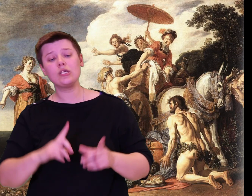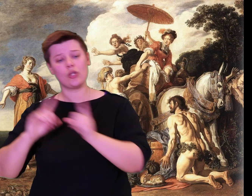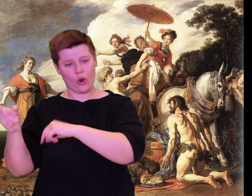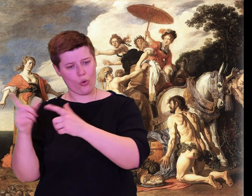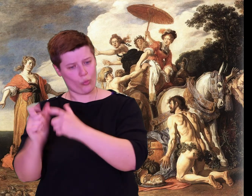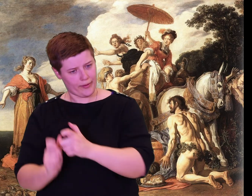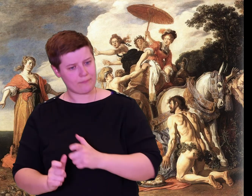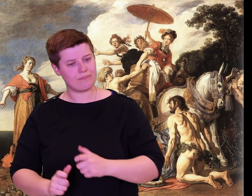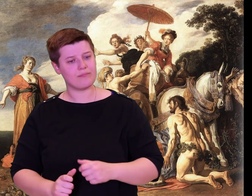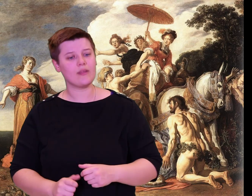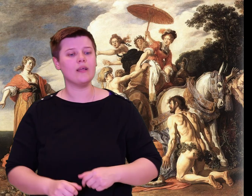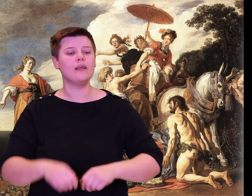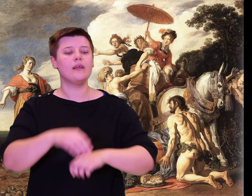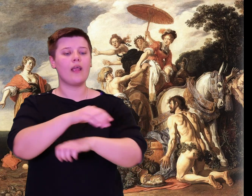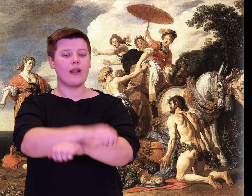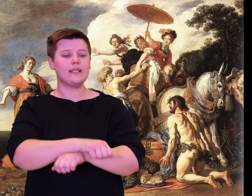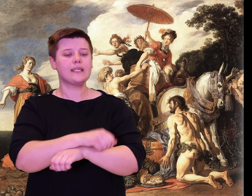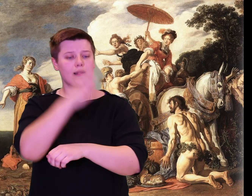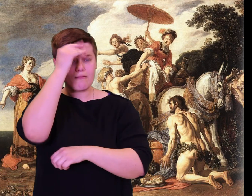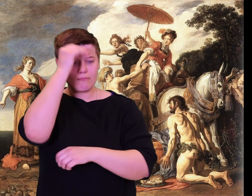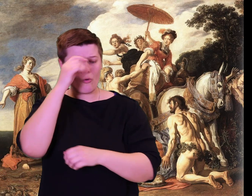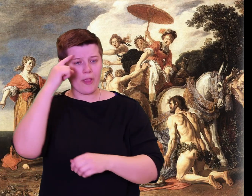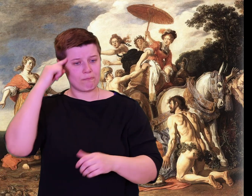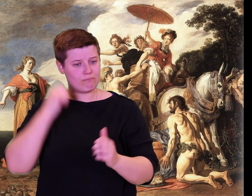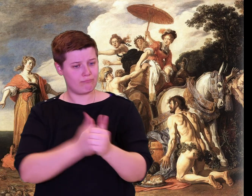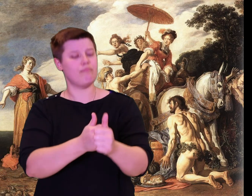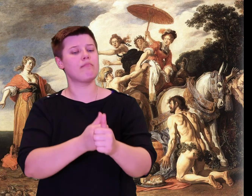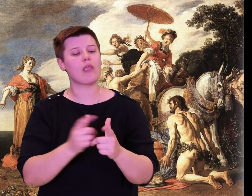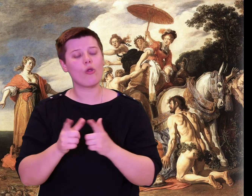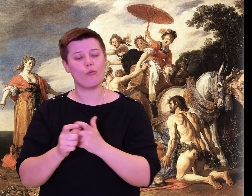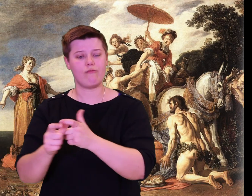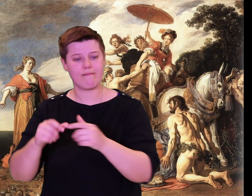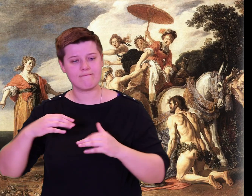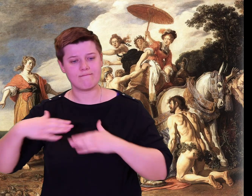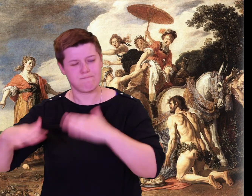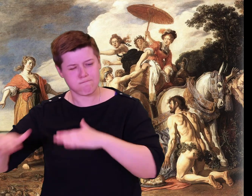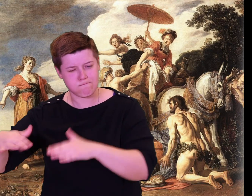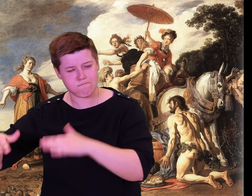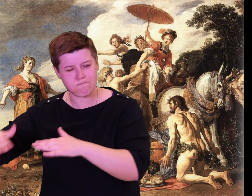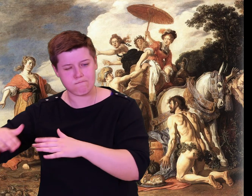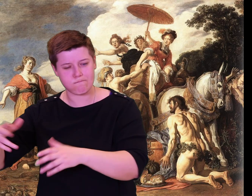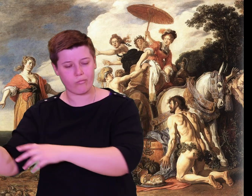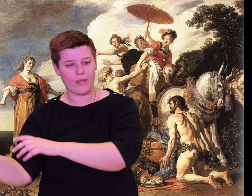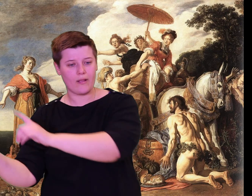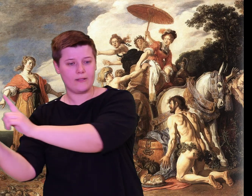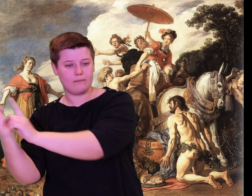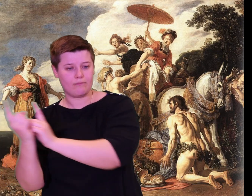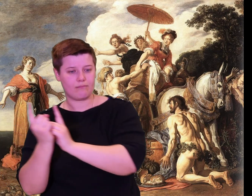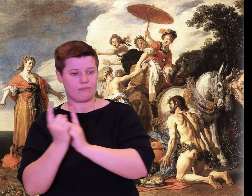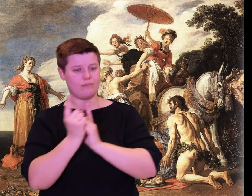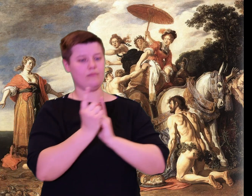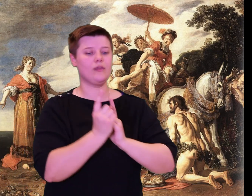in this arena and mocked you, as no one who understands how to speak properly would ever do.